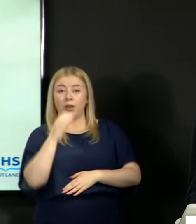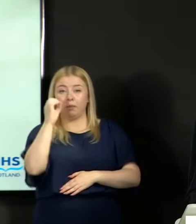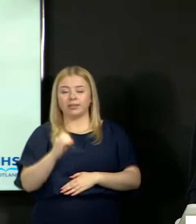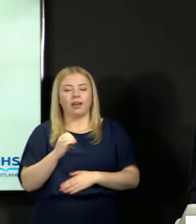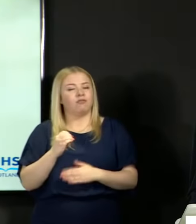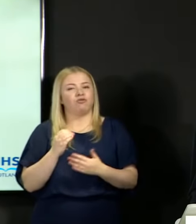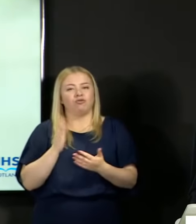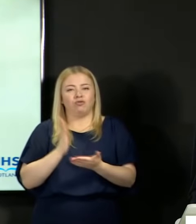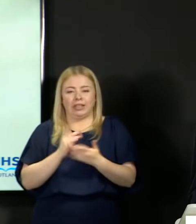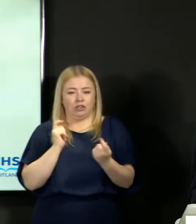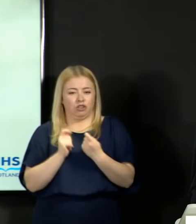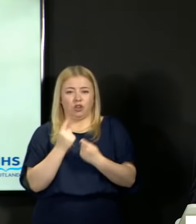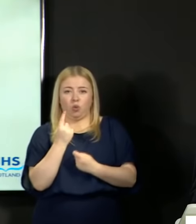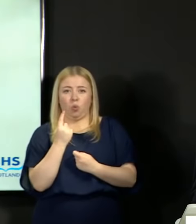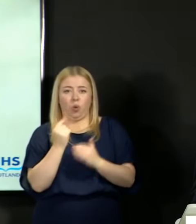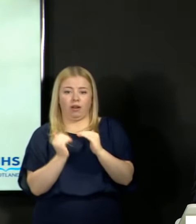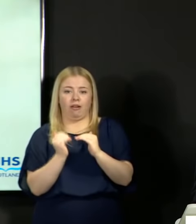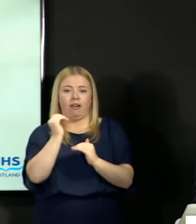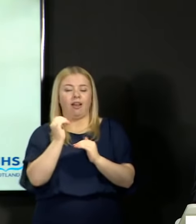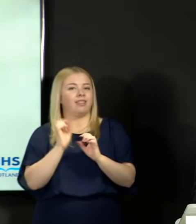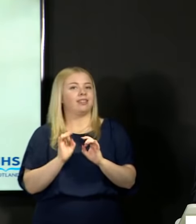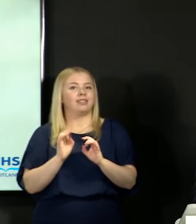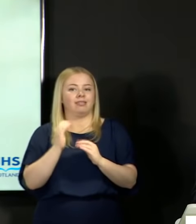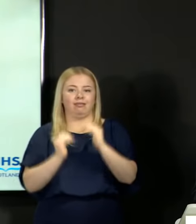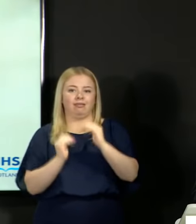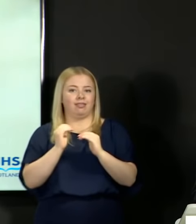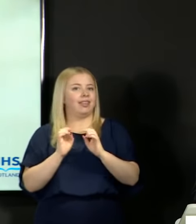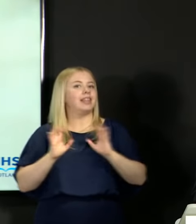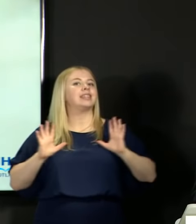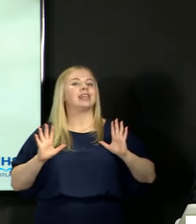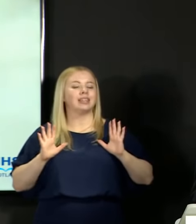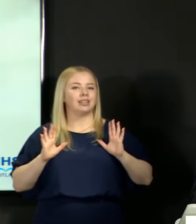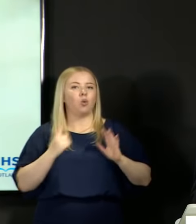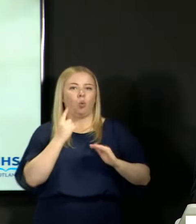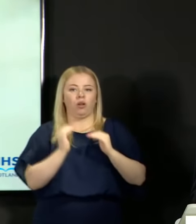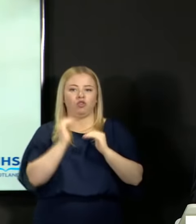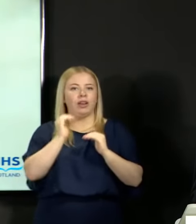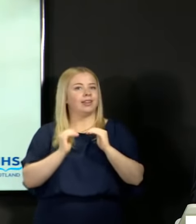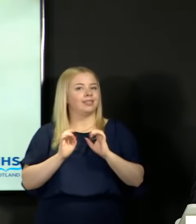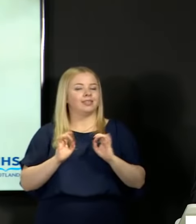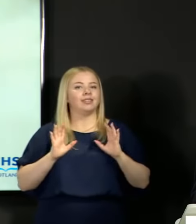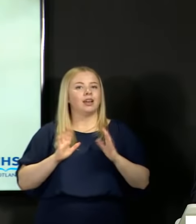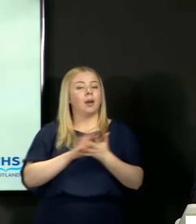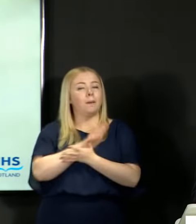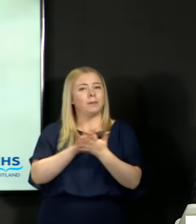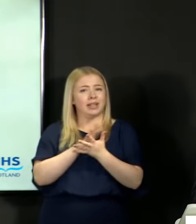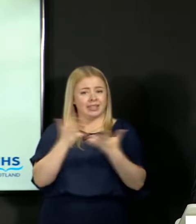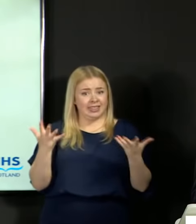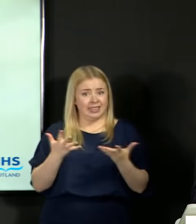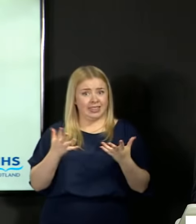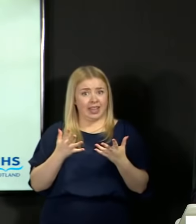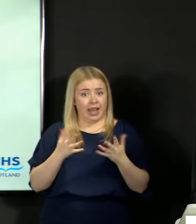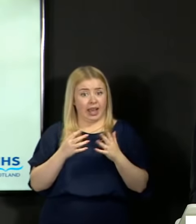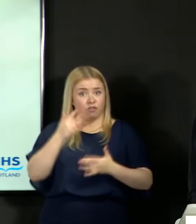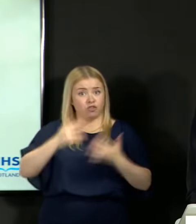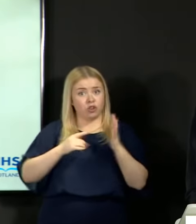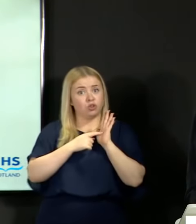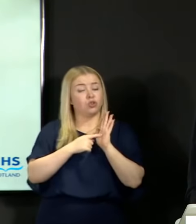grade. Today's results show that without moderation the rate of attainment at grades A to C compared to last year